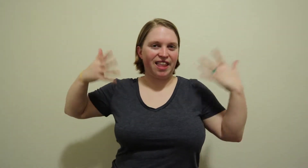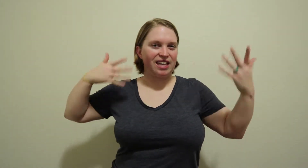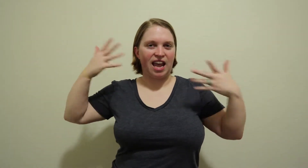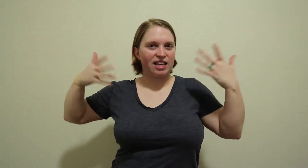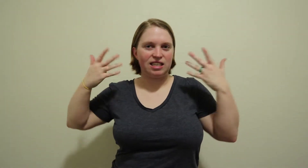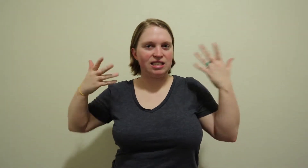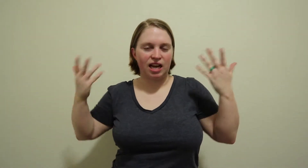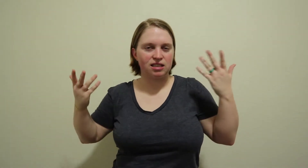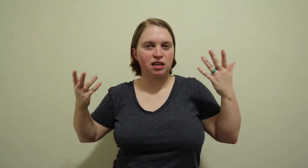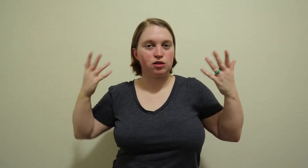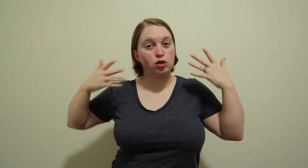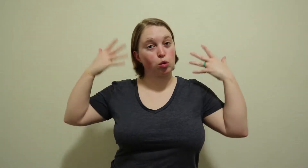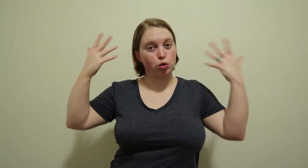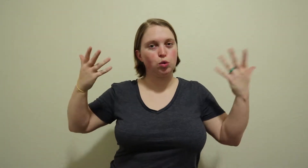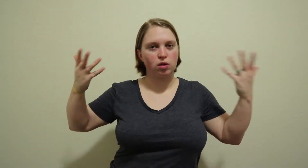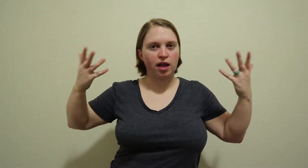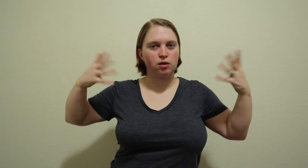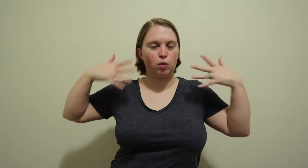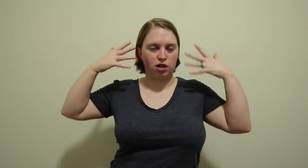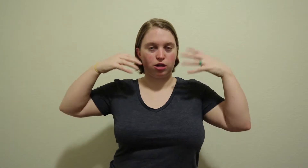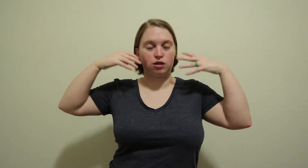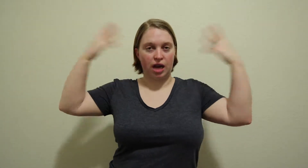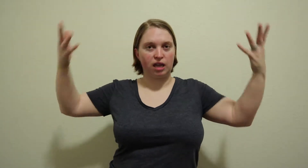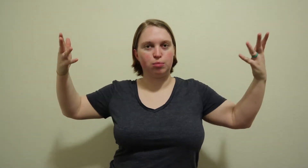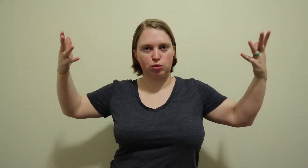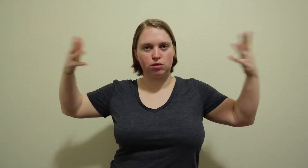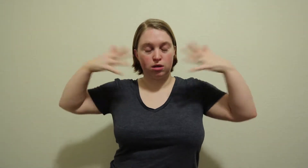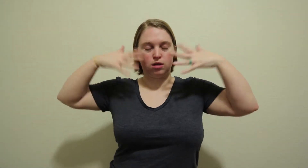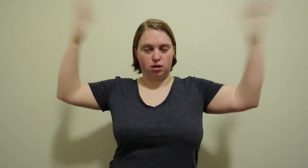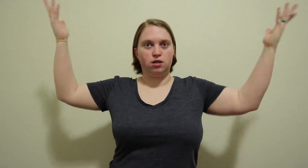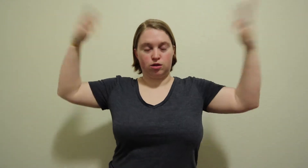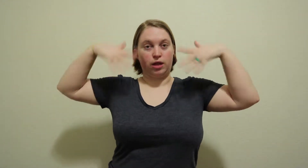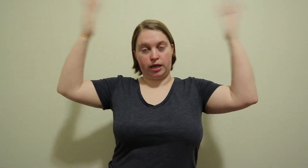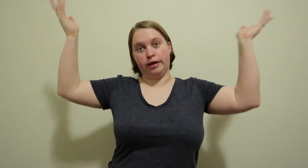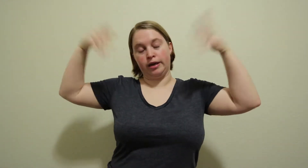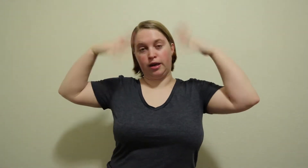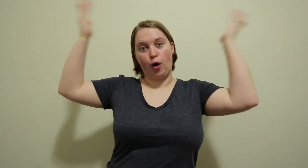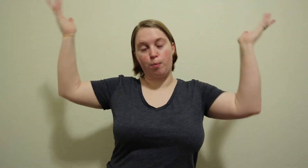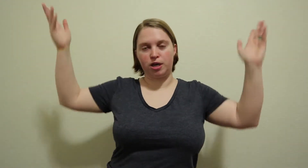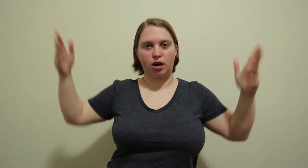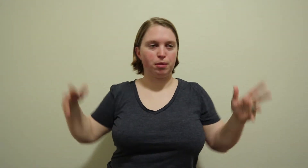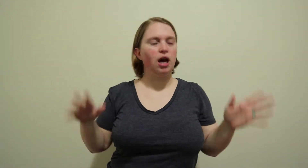they can't be detected until too late when you're able to like open up